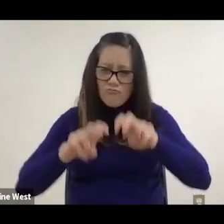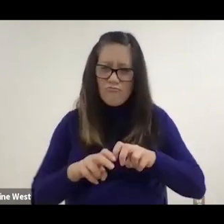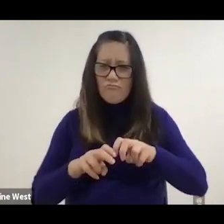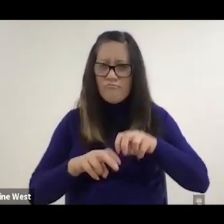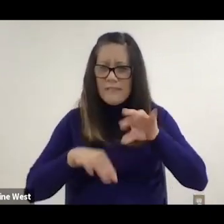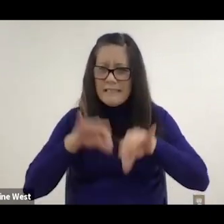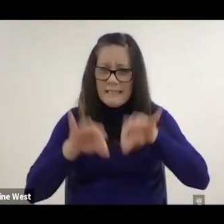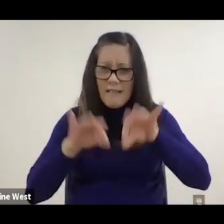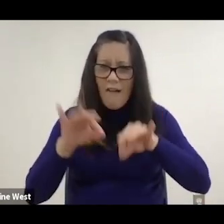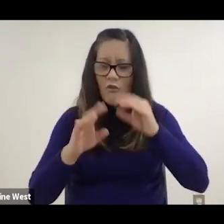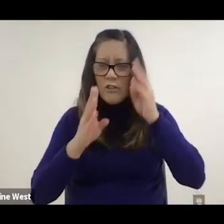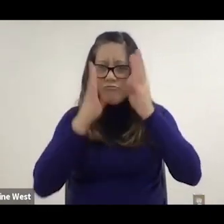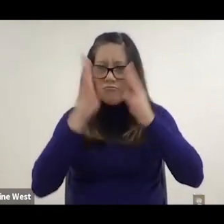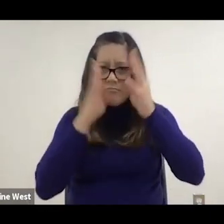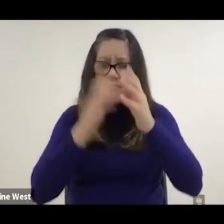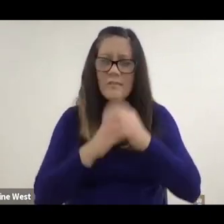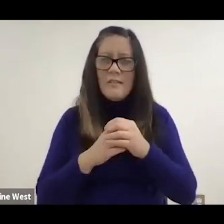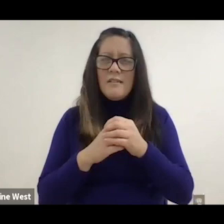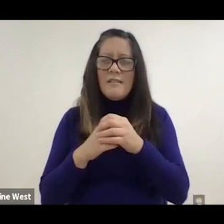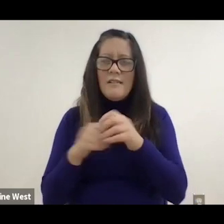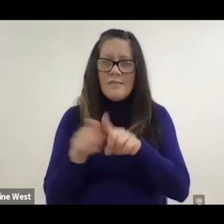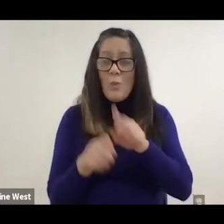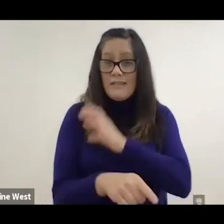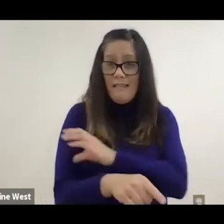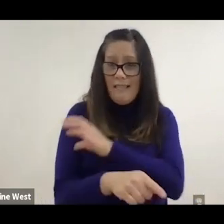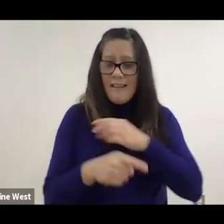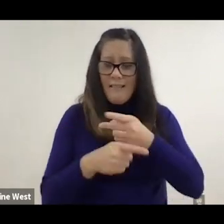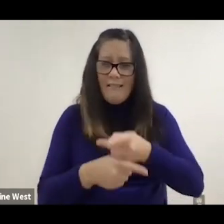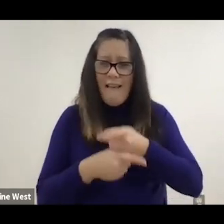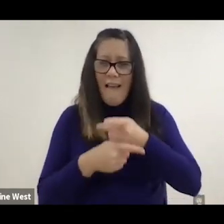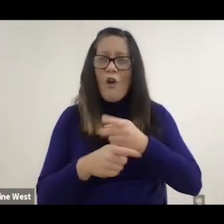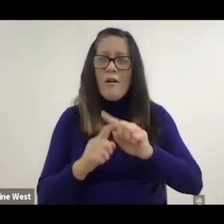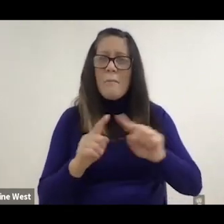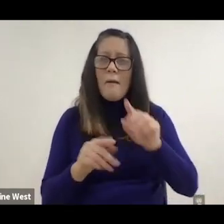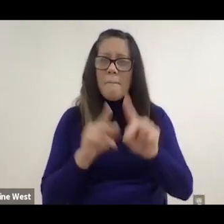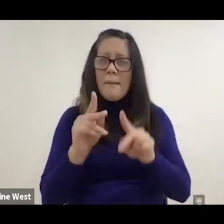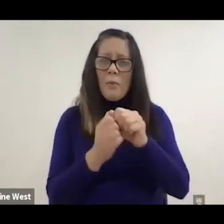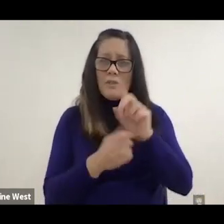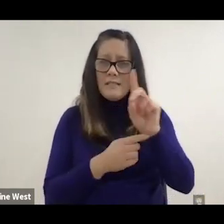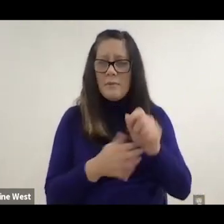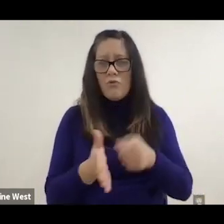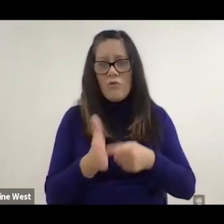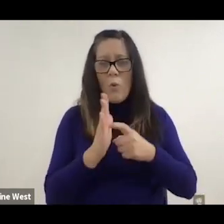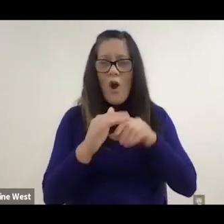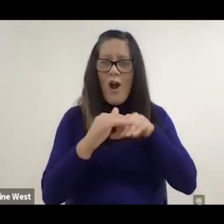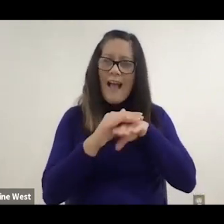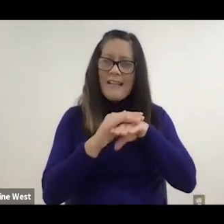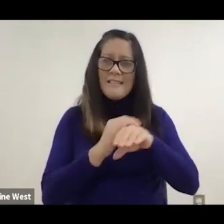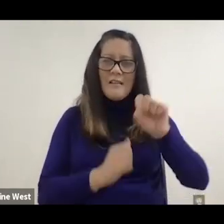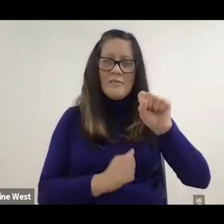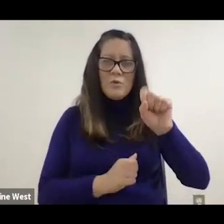discovery as well as for clinical care. But they have to have access to a